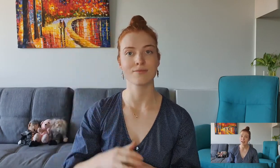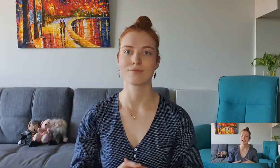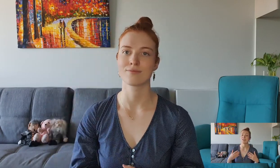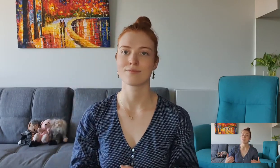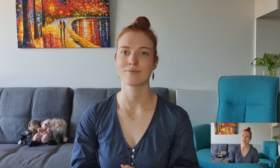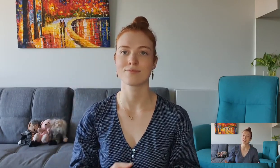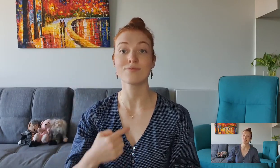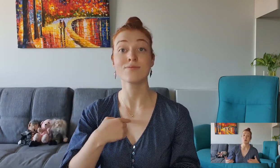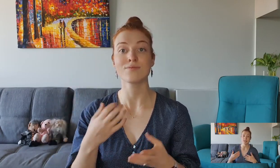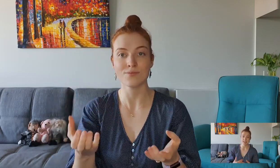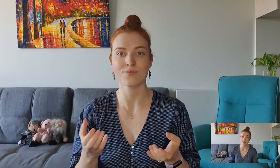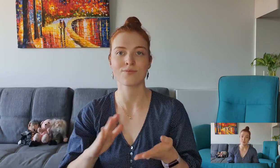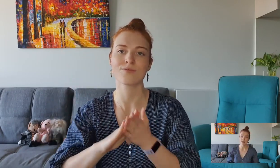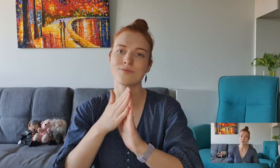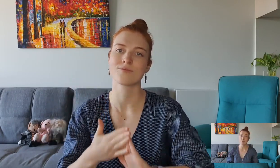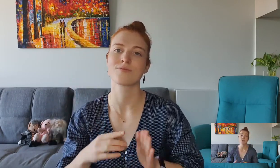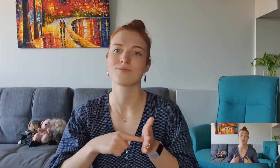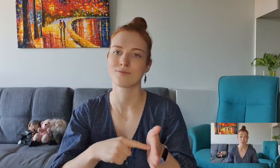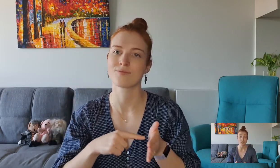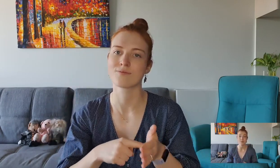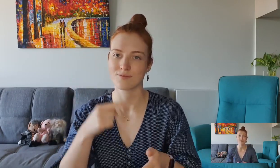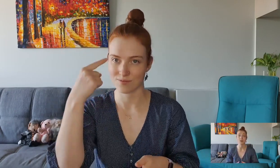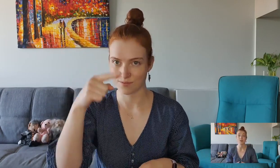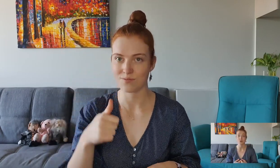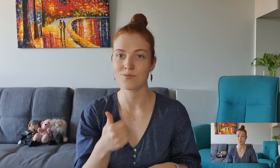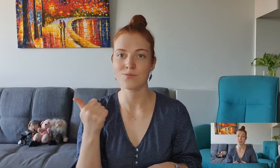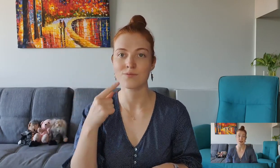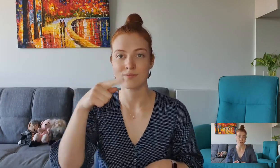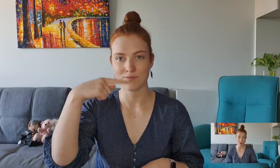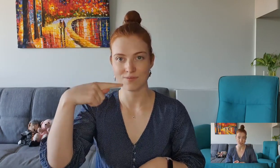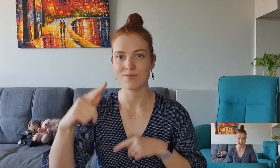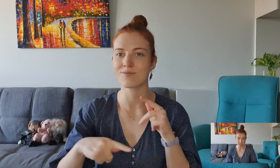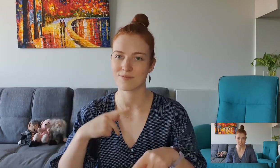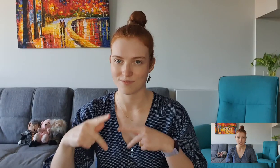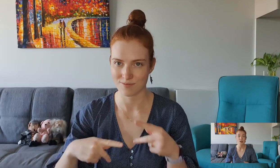and stress that we as hearing people should really be learning from the Deaf community